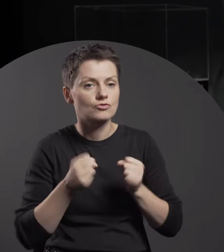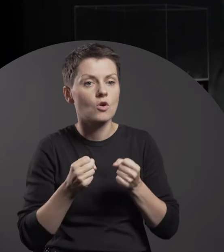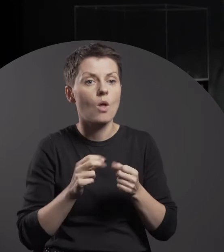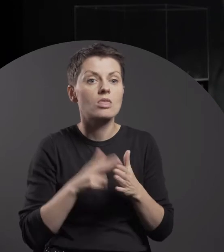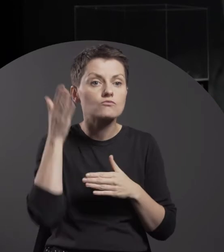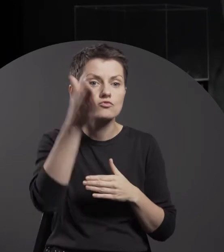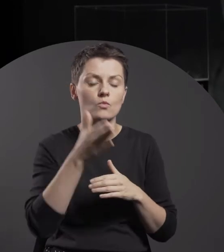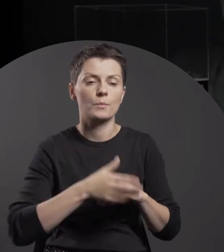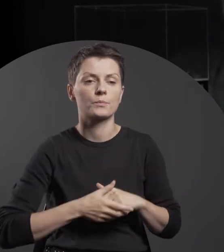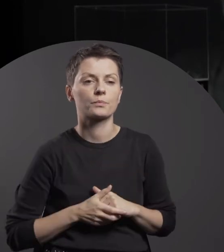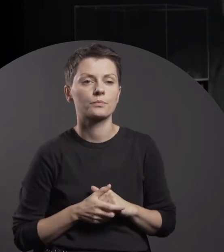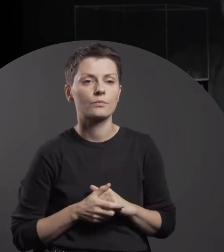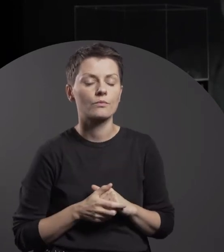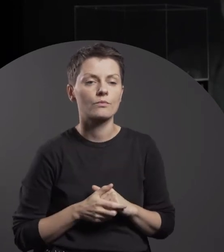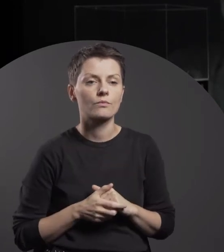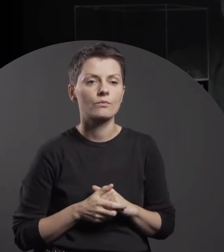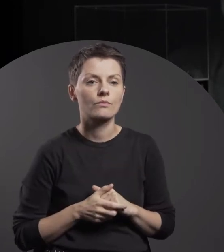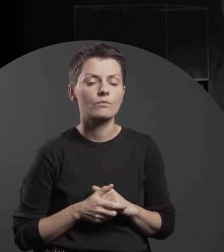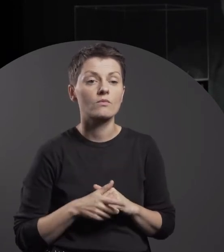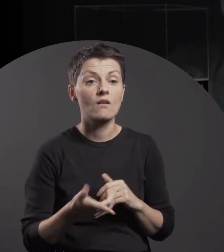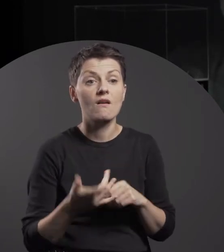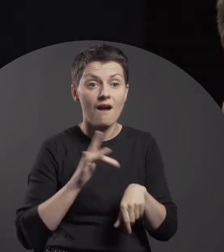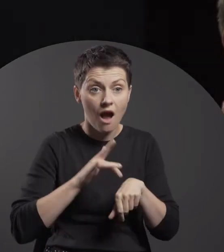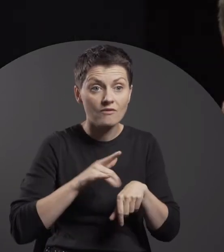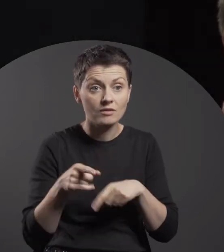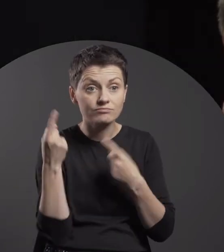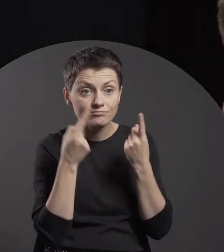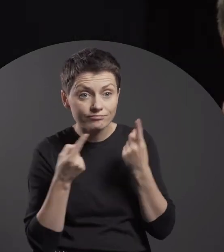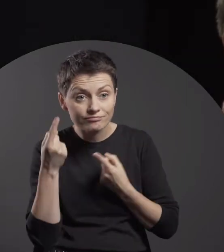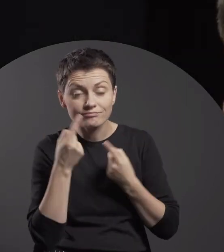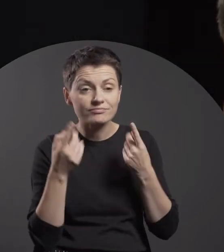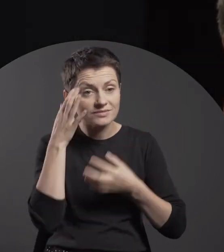One of the effects of our reflection and reconsideration